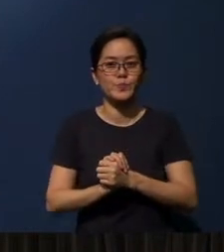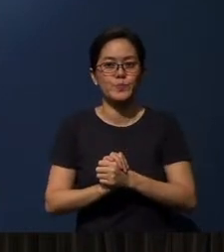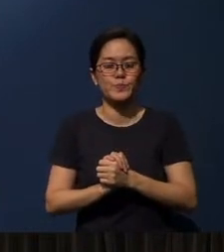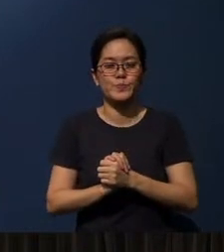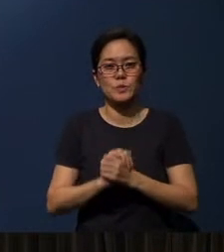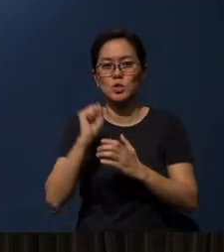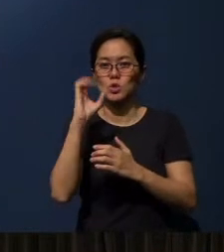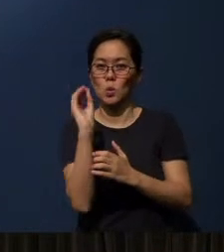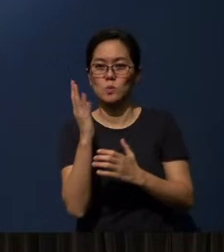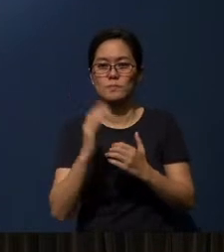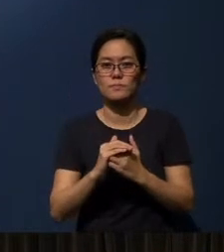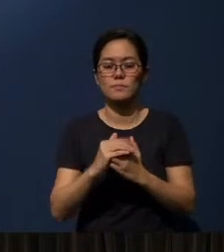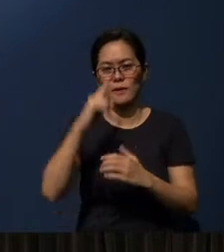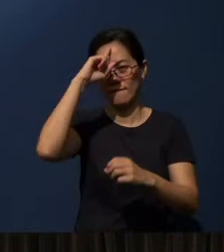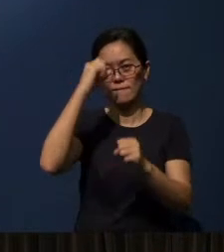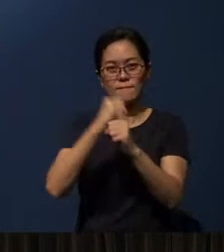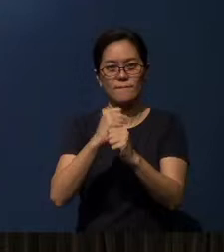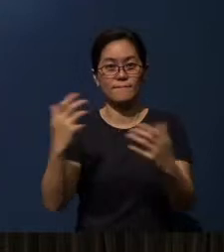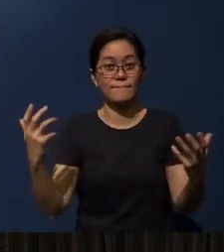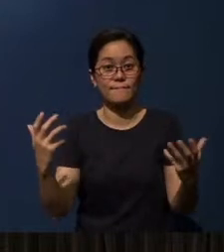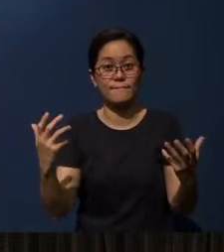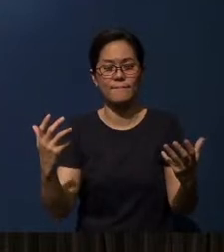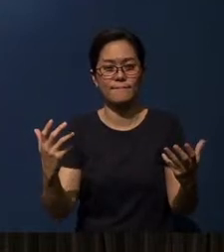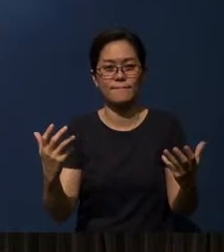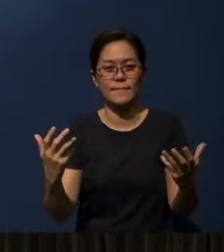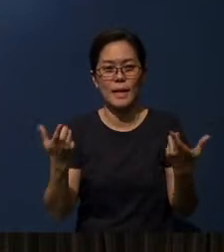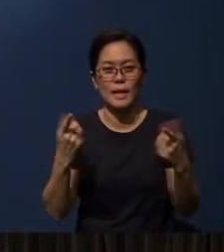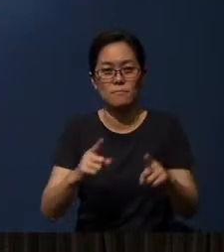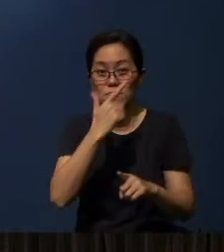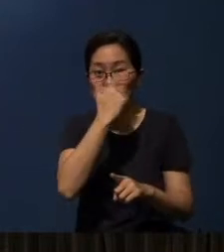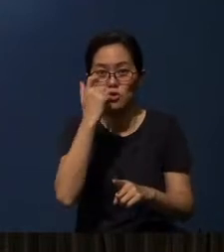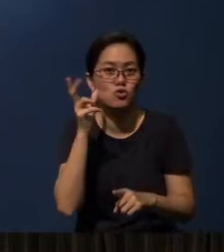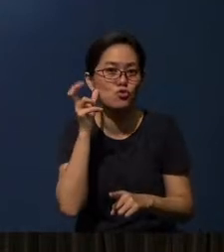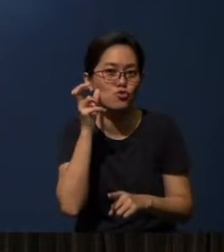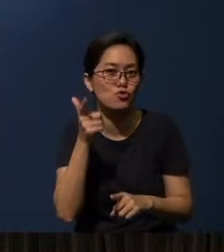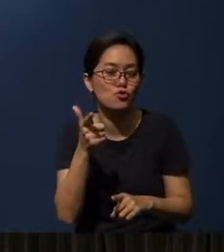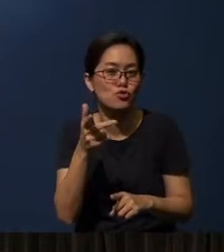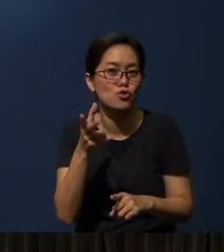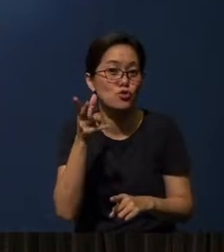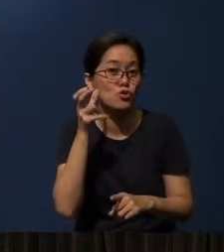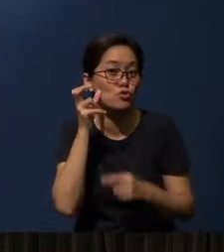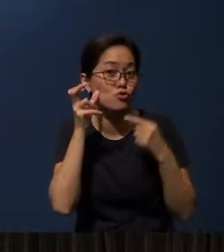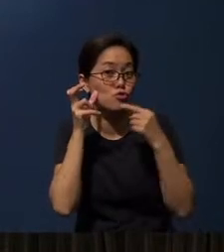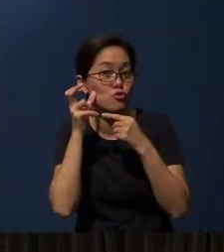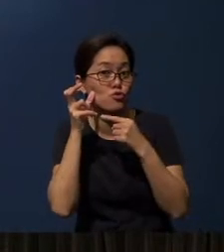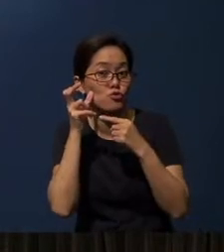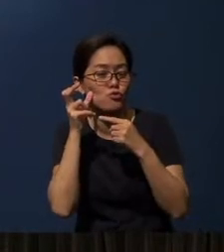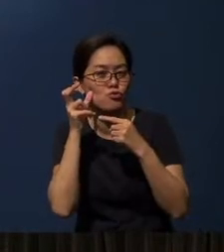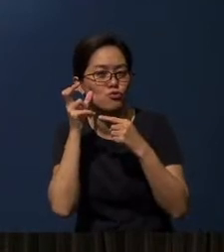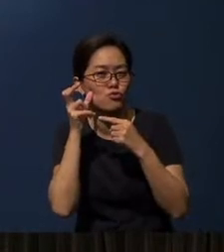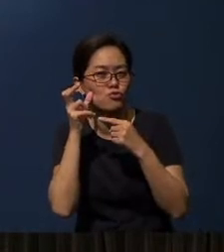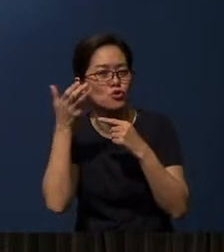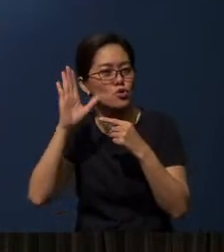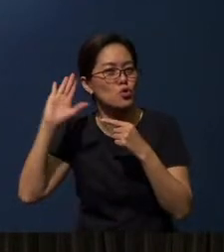So faith comes by hearing and hearing the Word of God